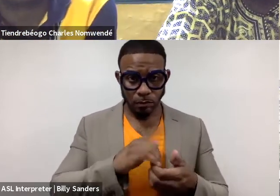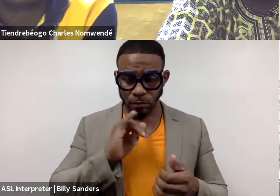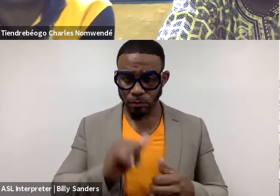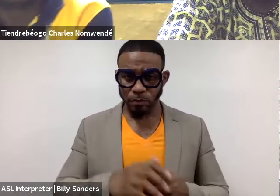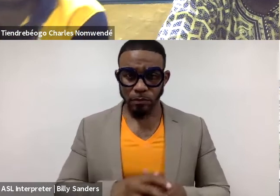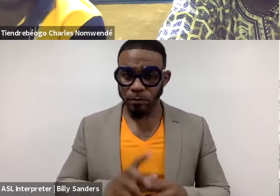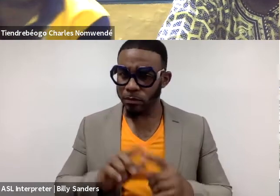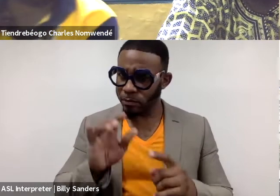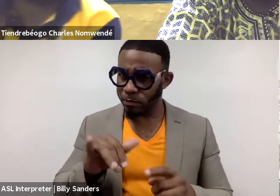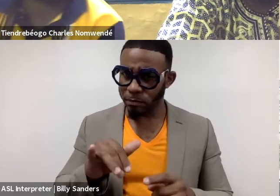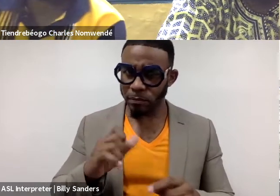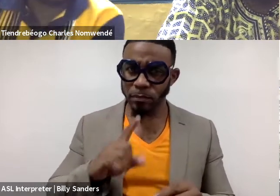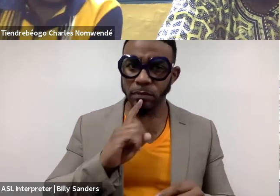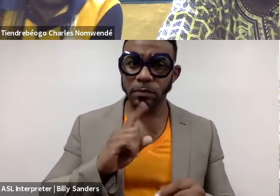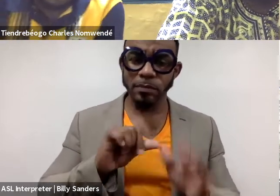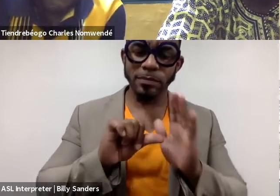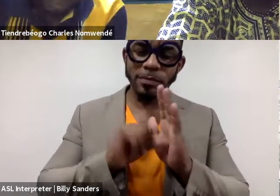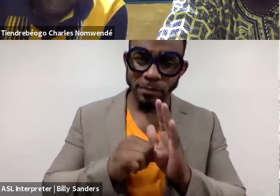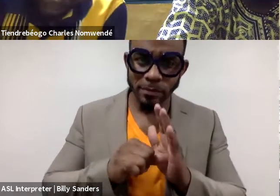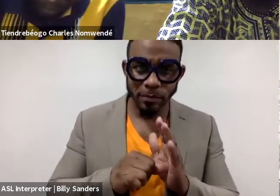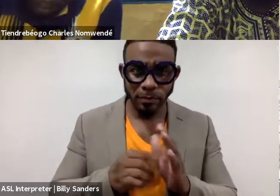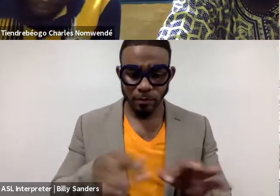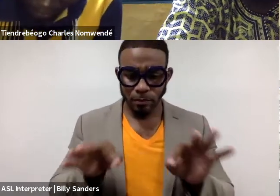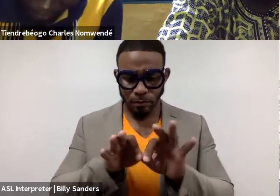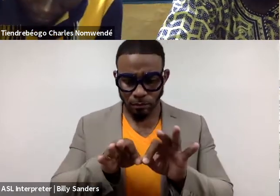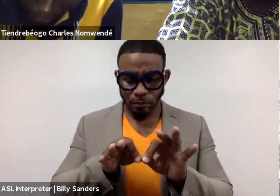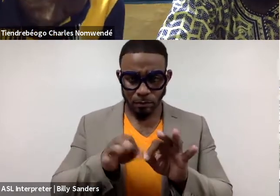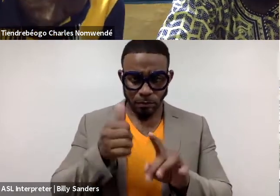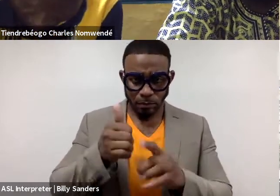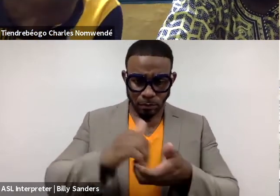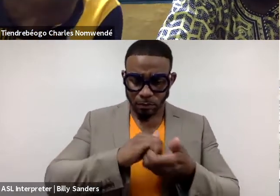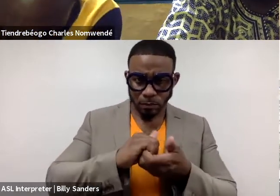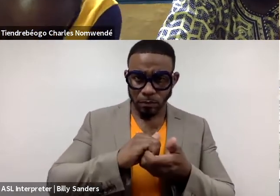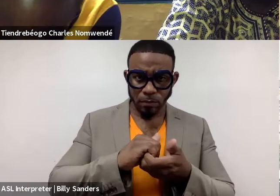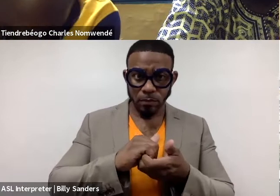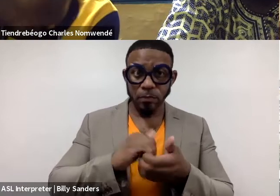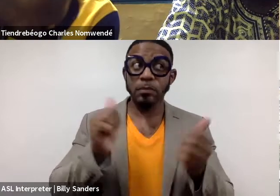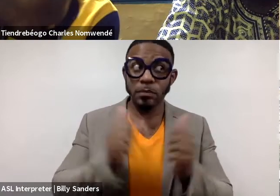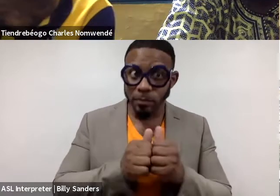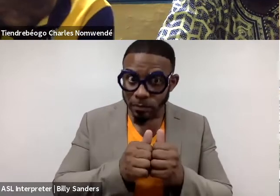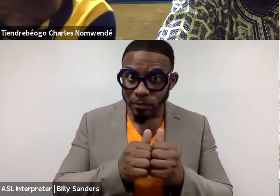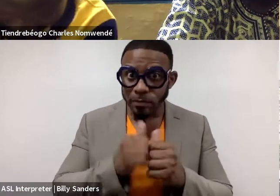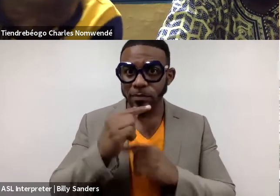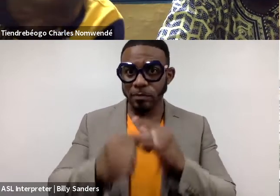but that we are emphasizing the importance of south-south collaborations with global north countries as well.